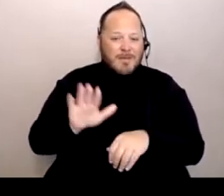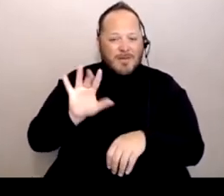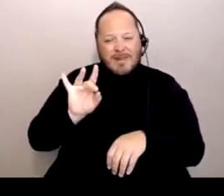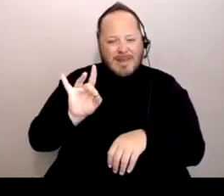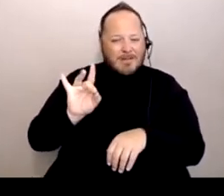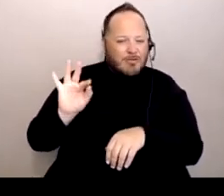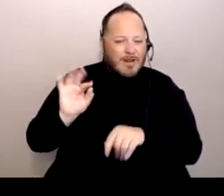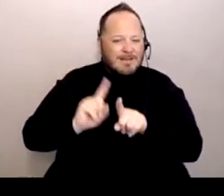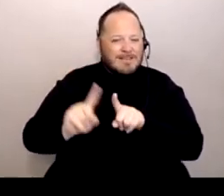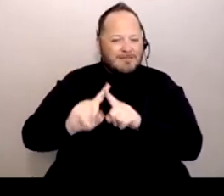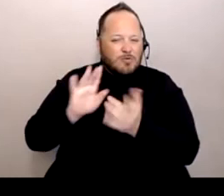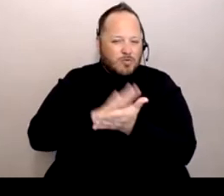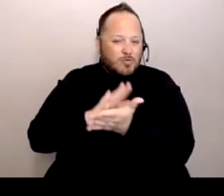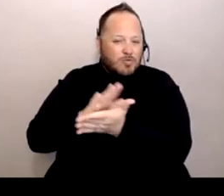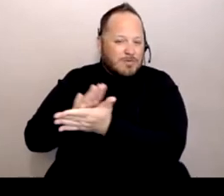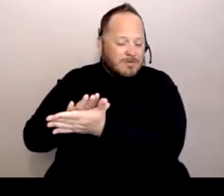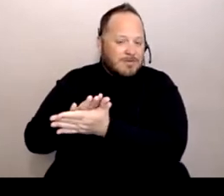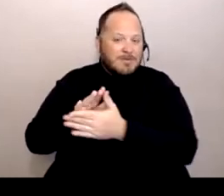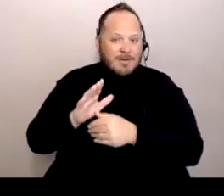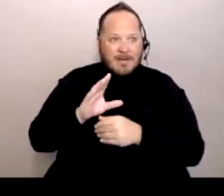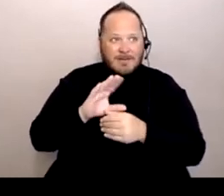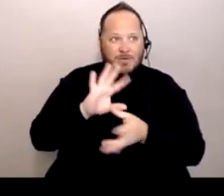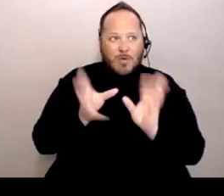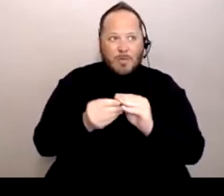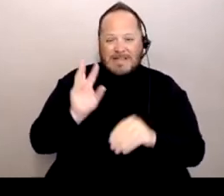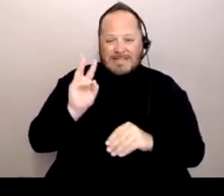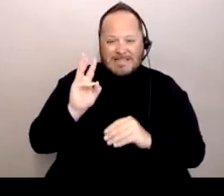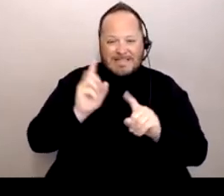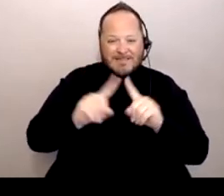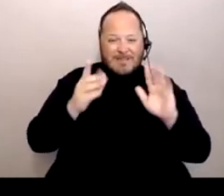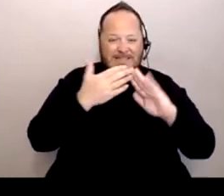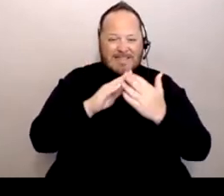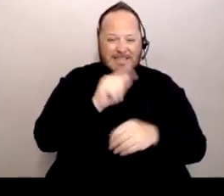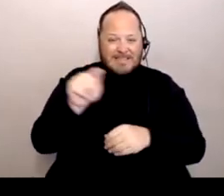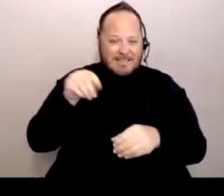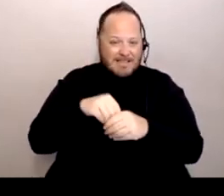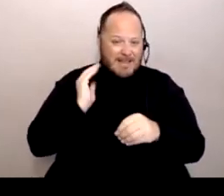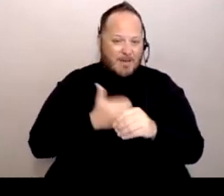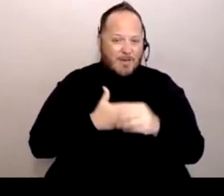and about six cities within our district. We have a fairly large district.